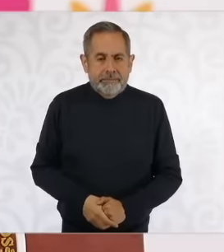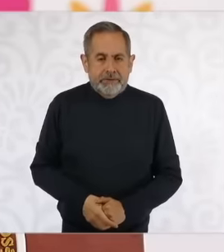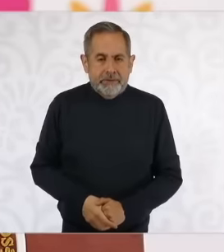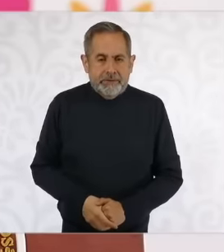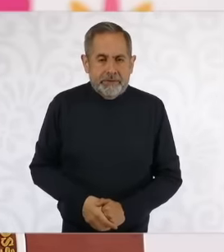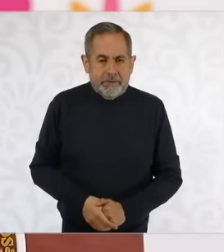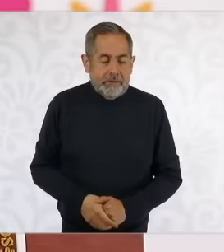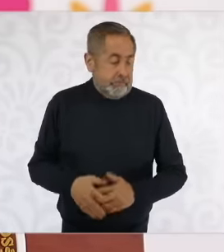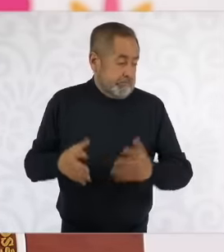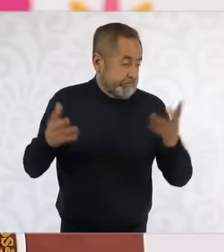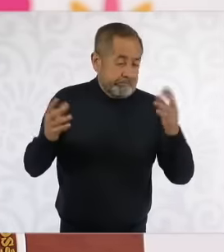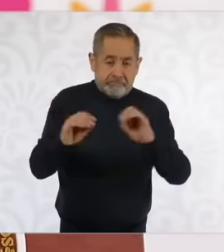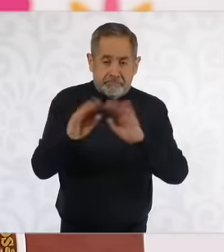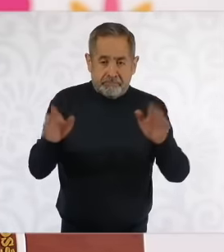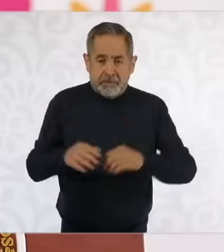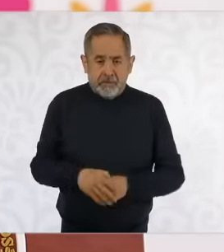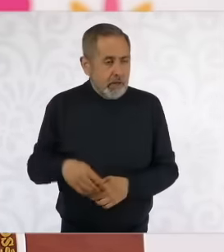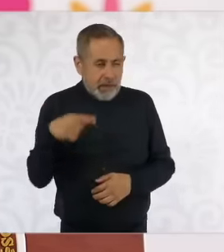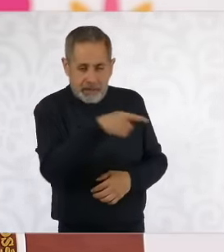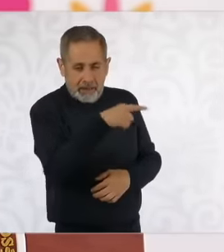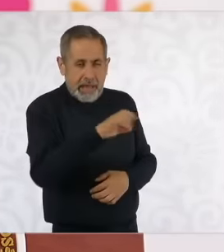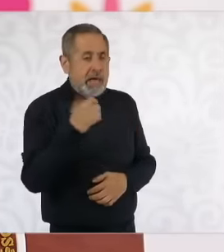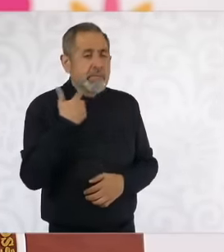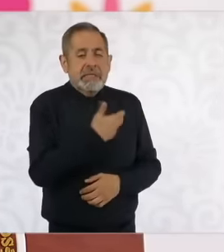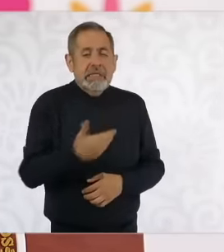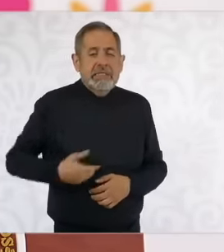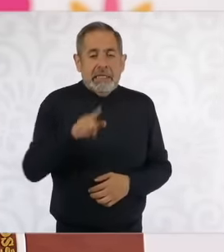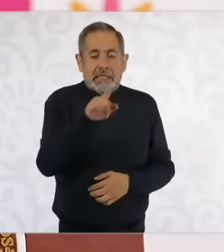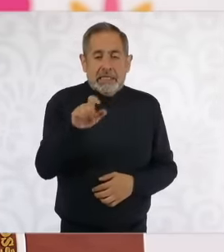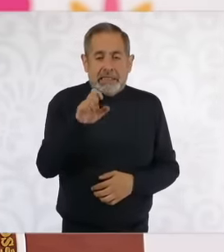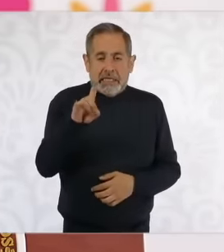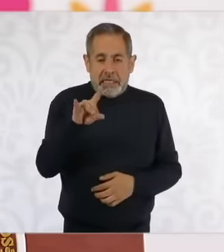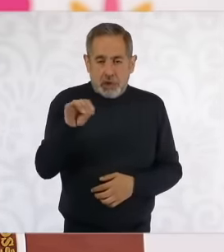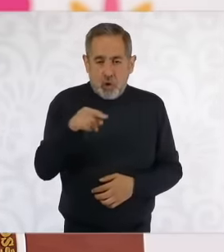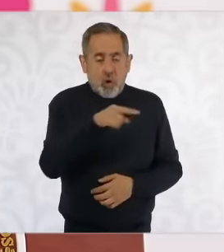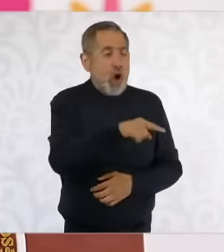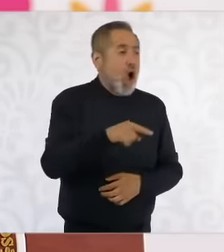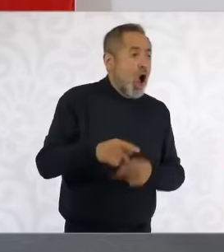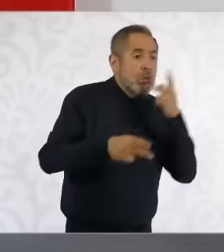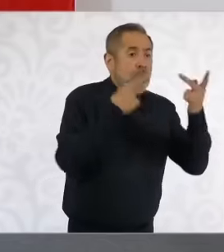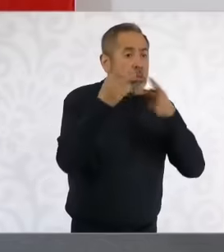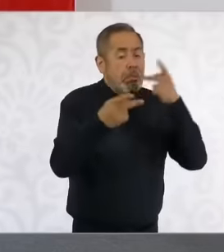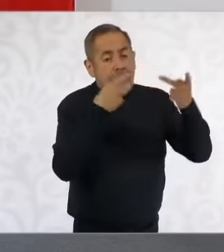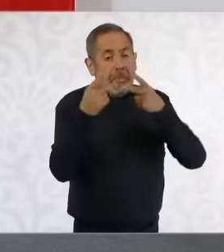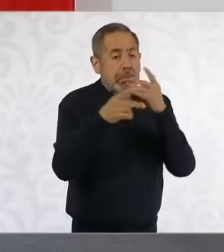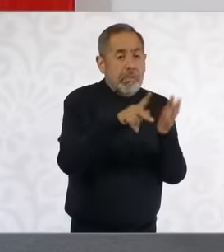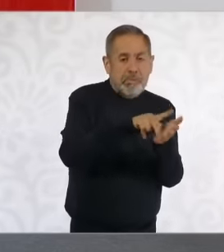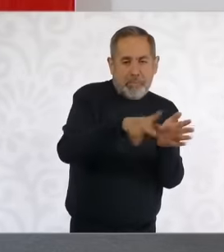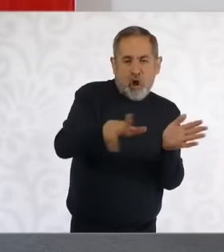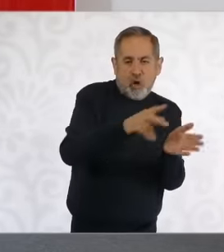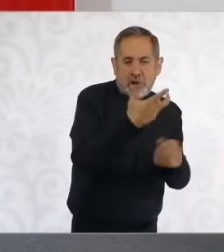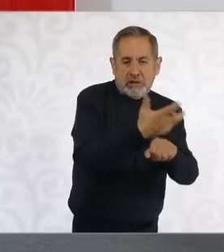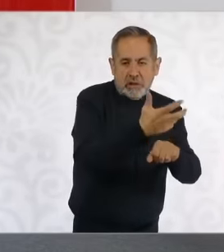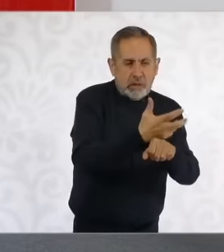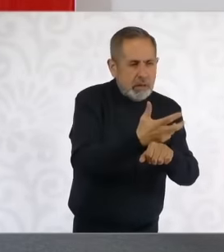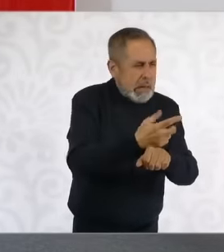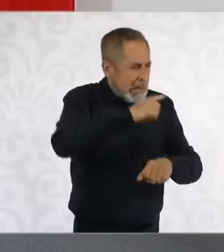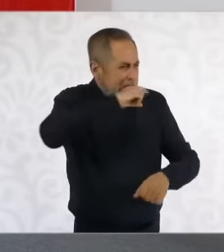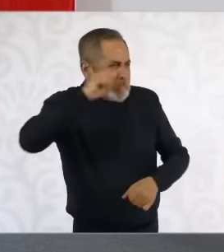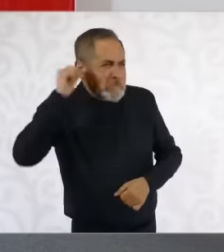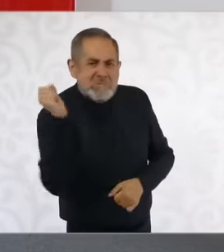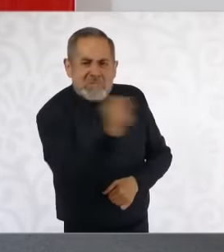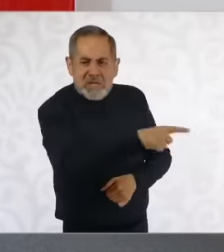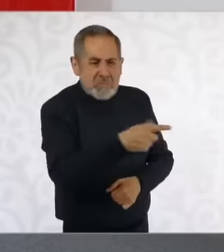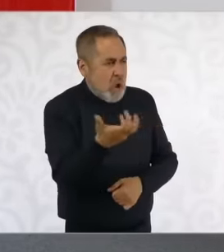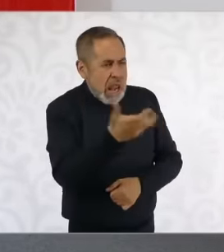So it is written in a newspaper in the United States when he handed over railroads and wanted